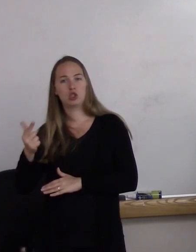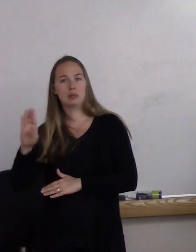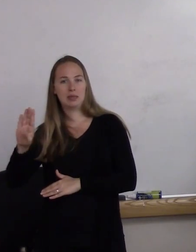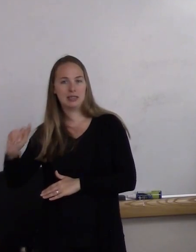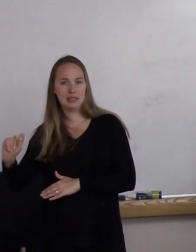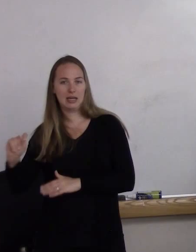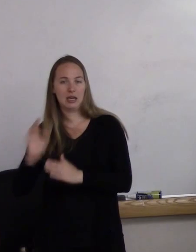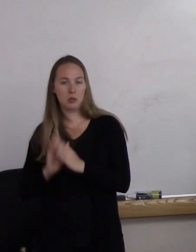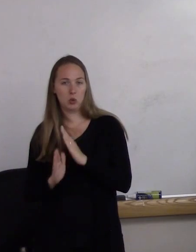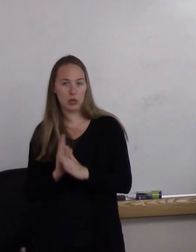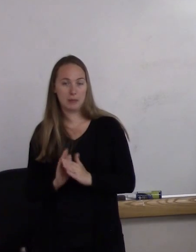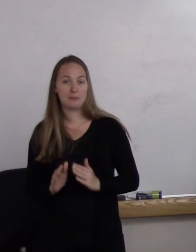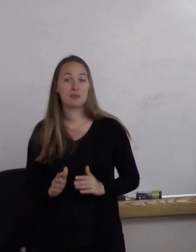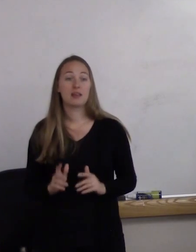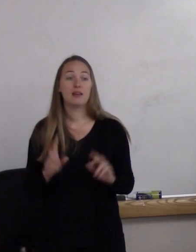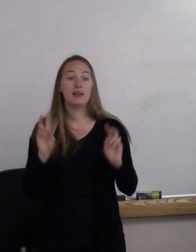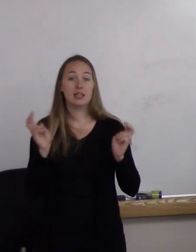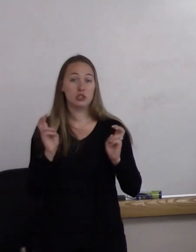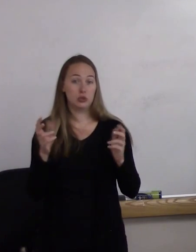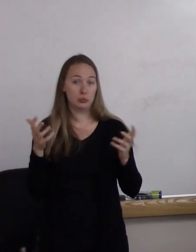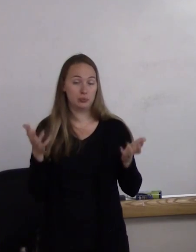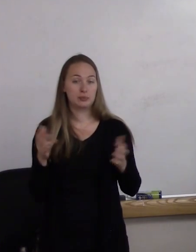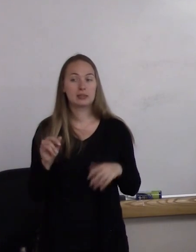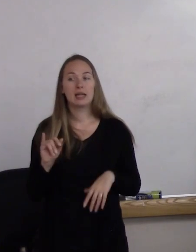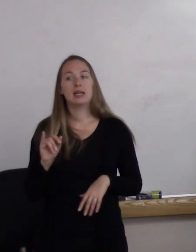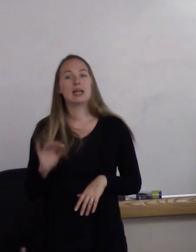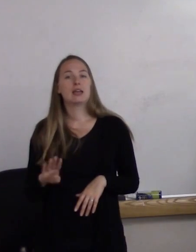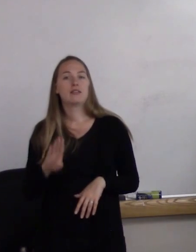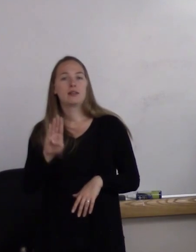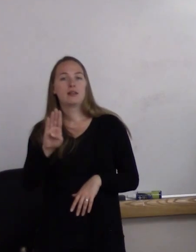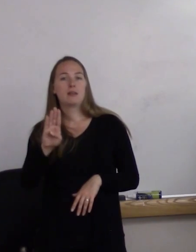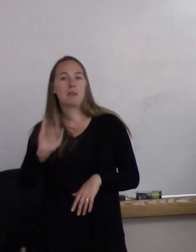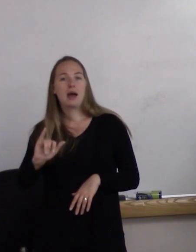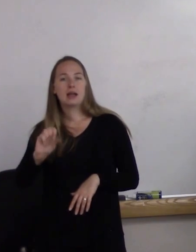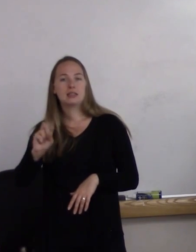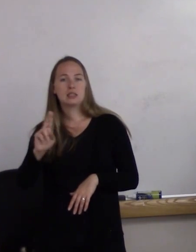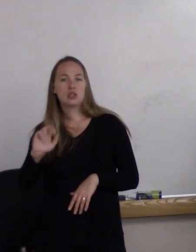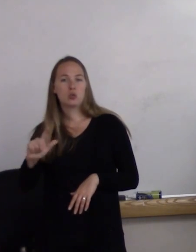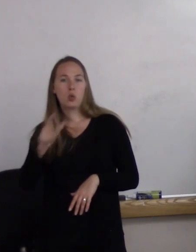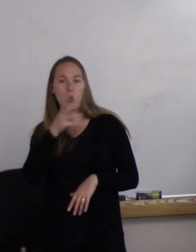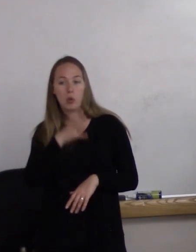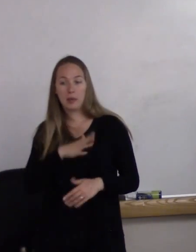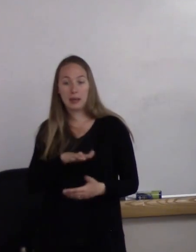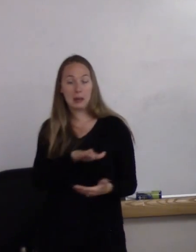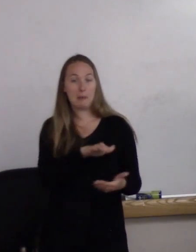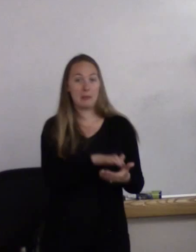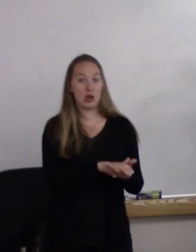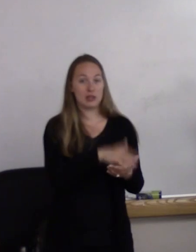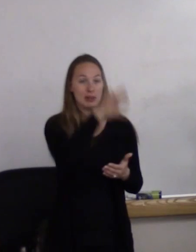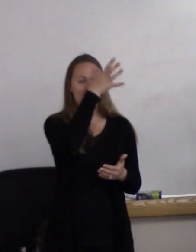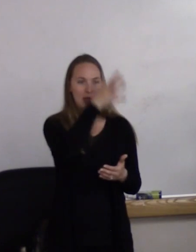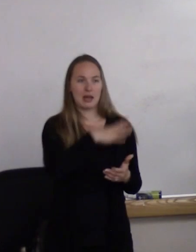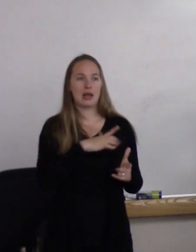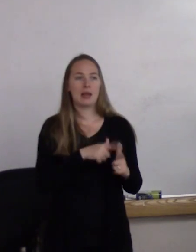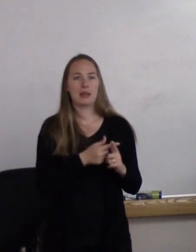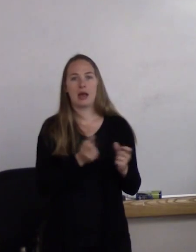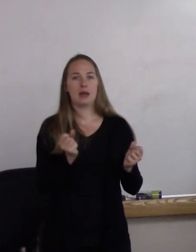The issue is, if a bisexual woman marries a man, she magically becomes heterosexual.